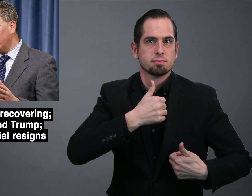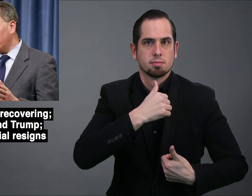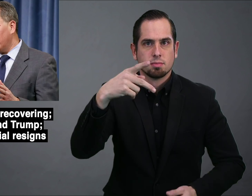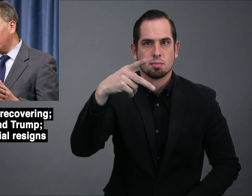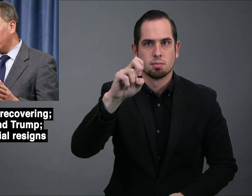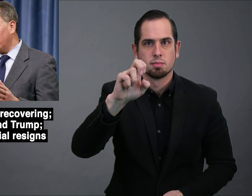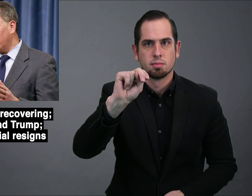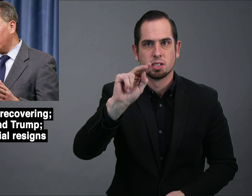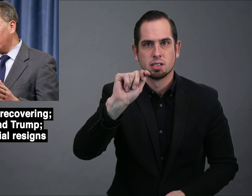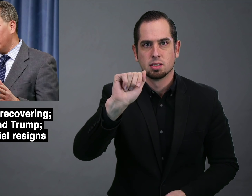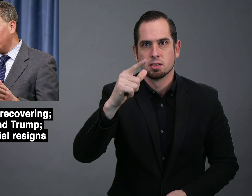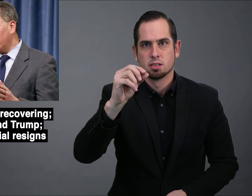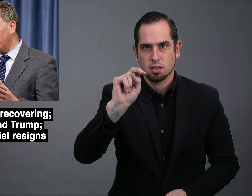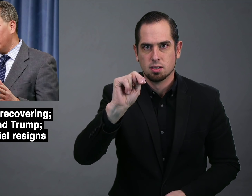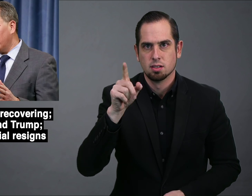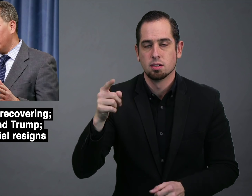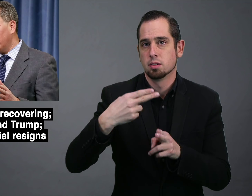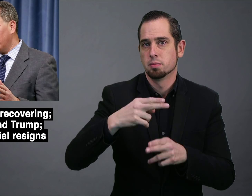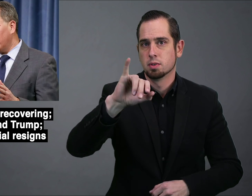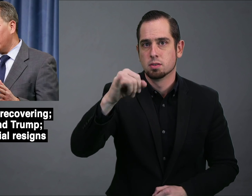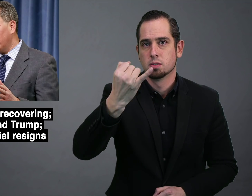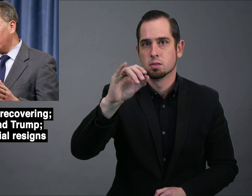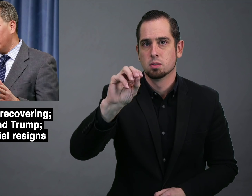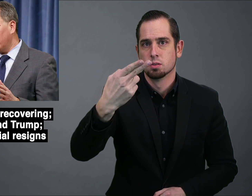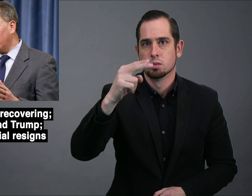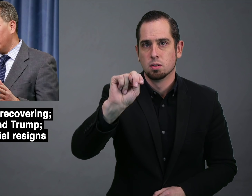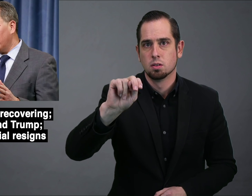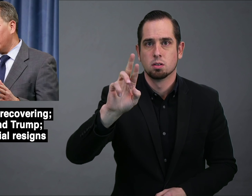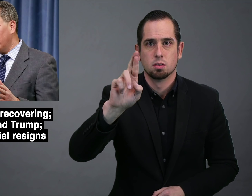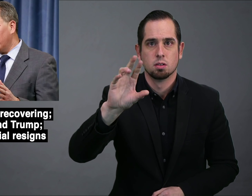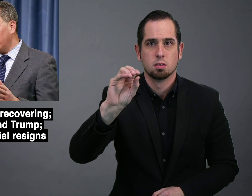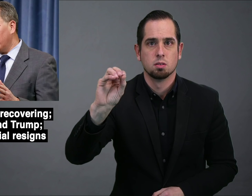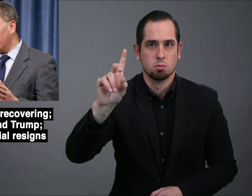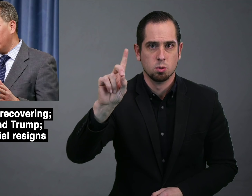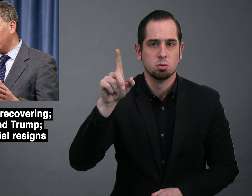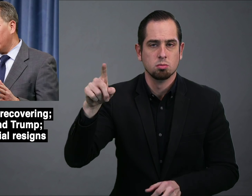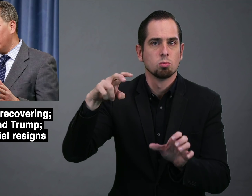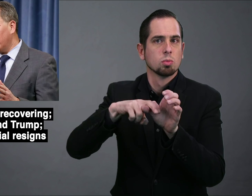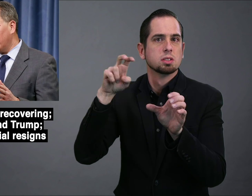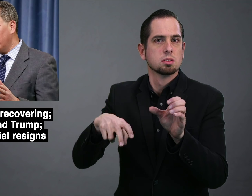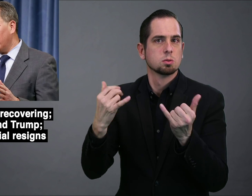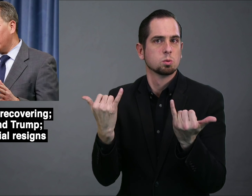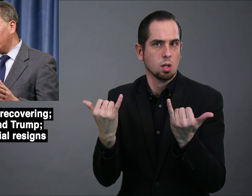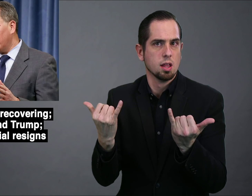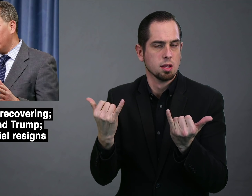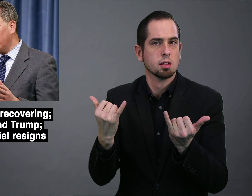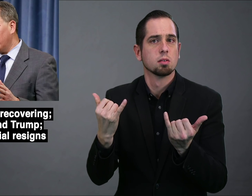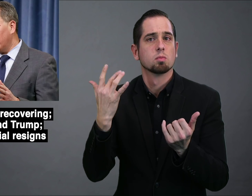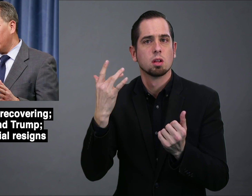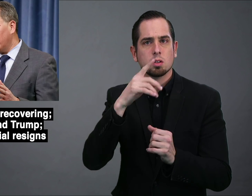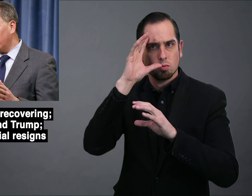in the Pentagon, John Rood, resigned today